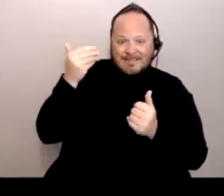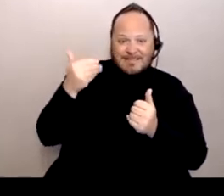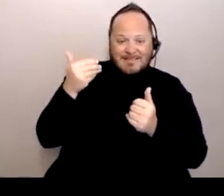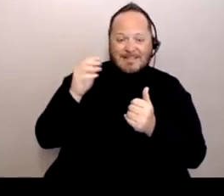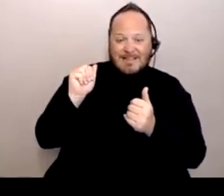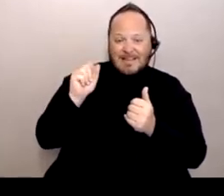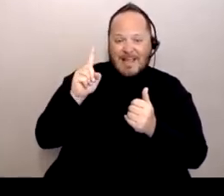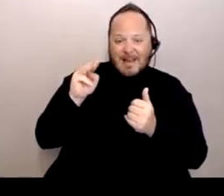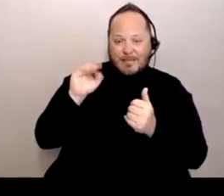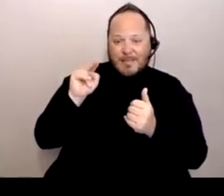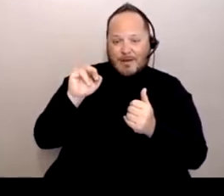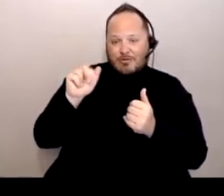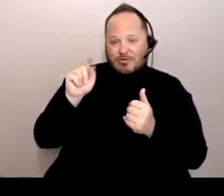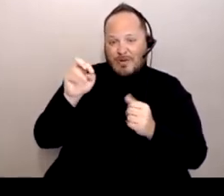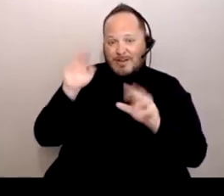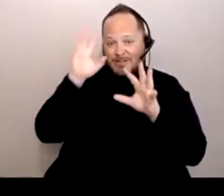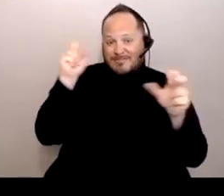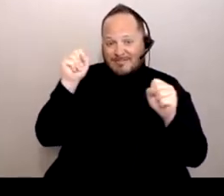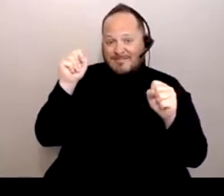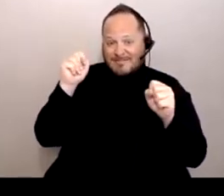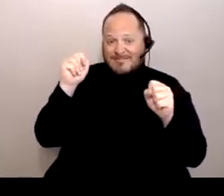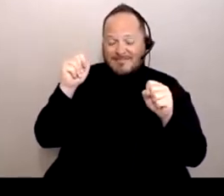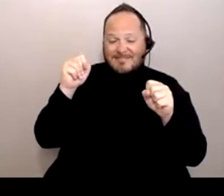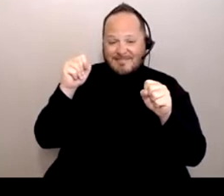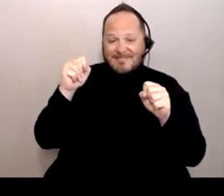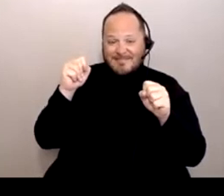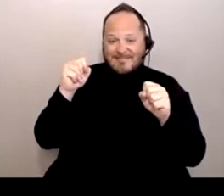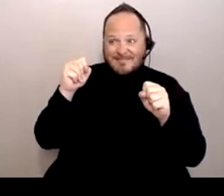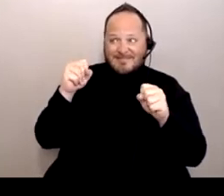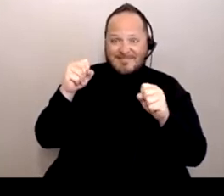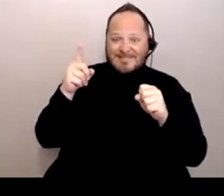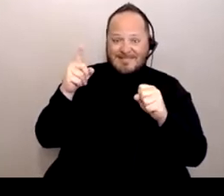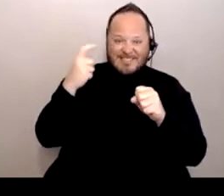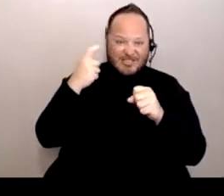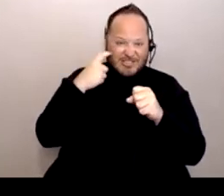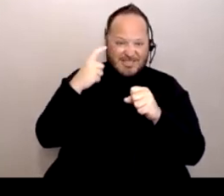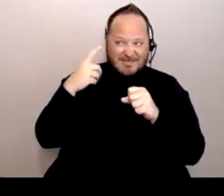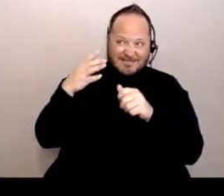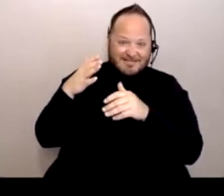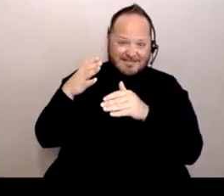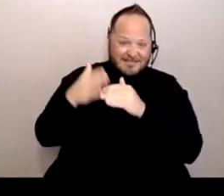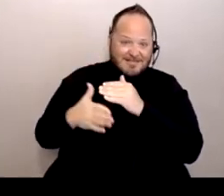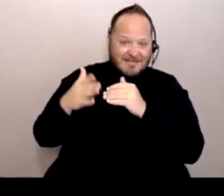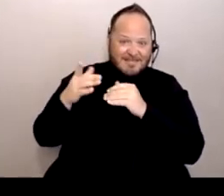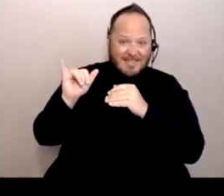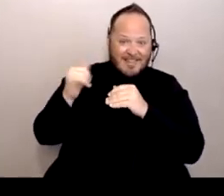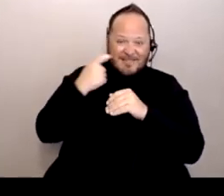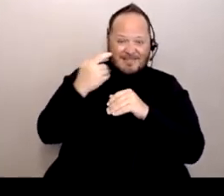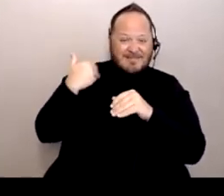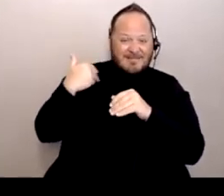and the fear of being deported and detained in detention centers,